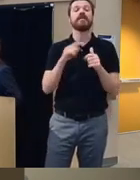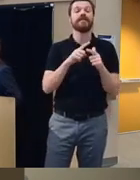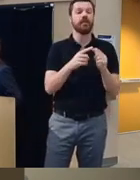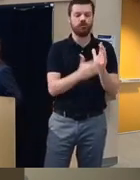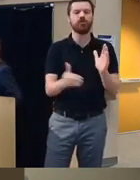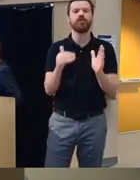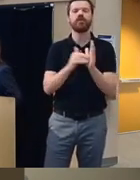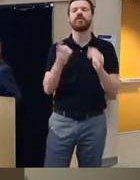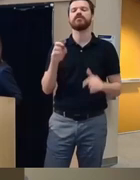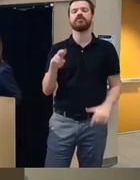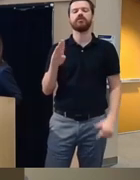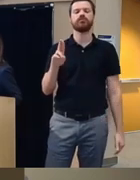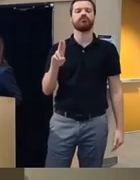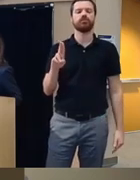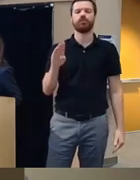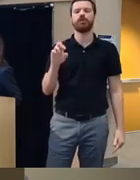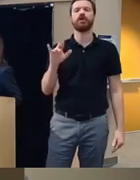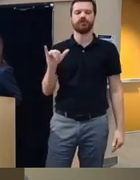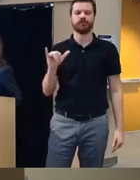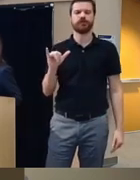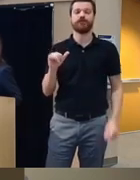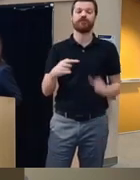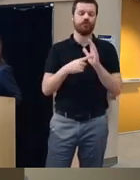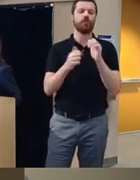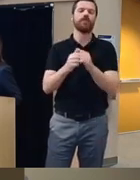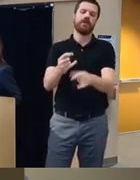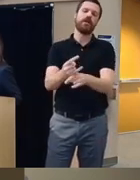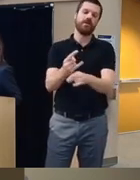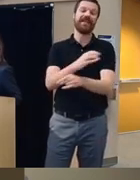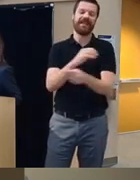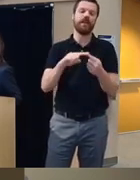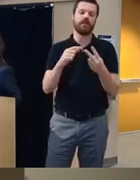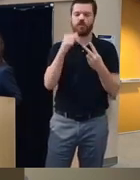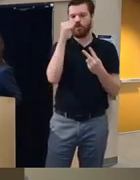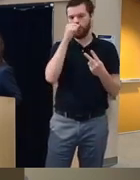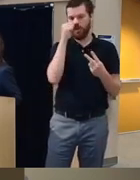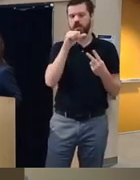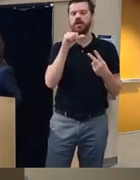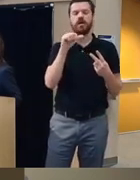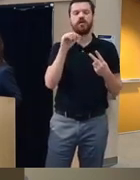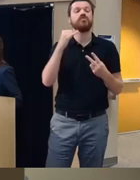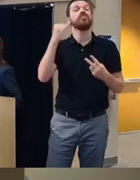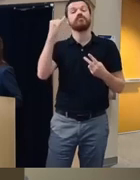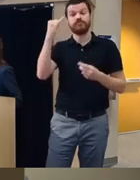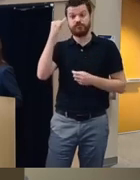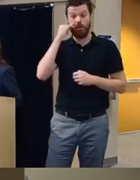Cassie Dr brewberry showing that with alcohol and cocaine use um if they did their practice it was